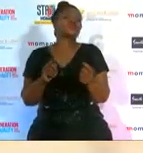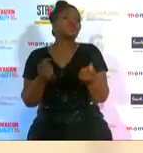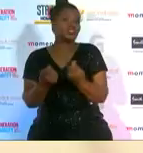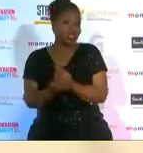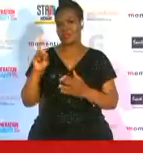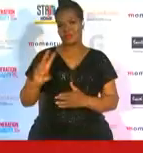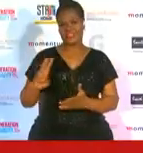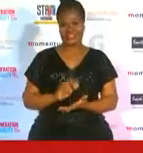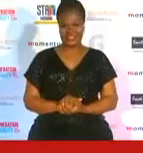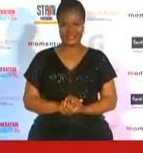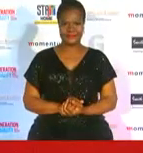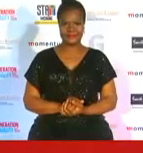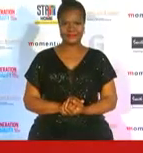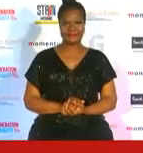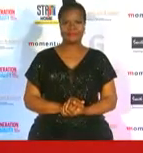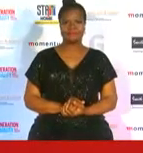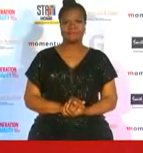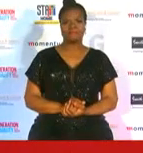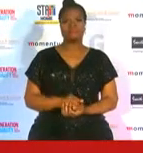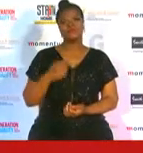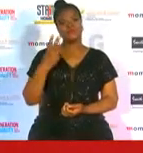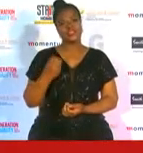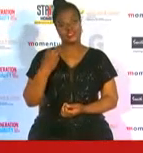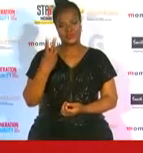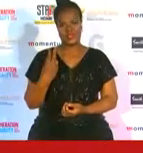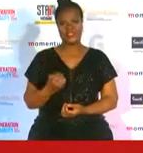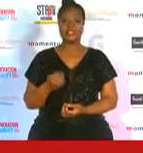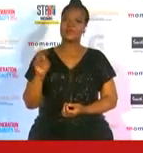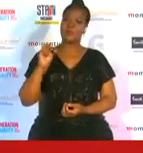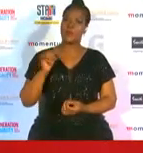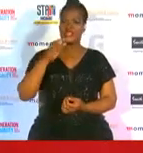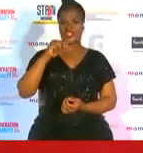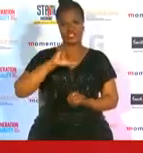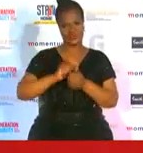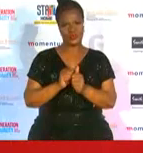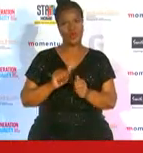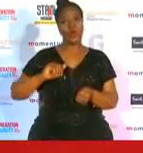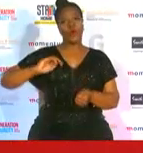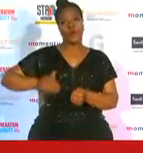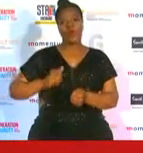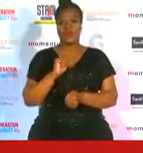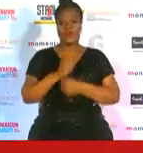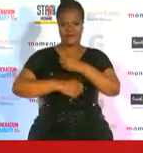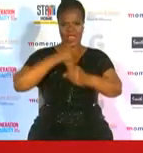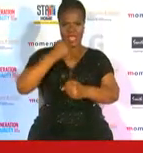yeah virginia the 2020 momentum g-sport woman of the year here